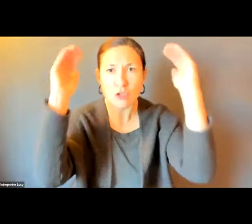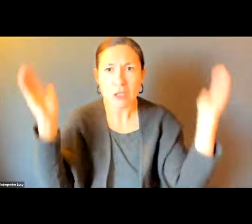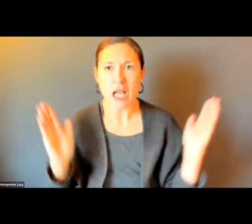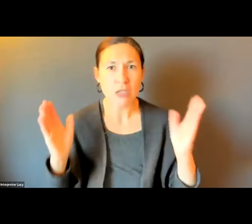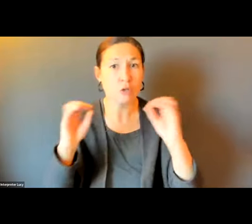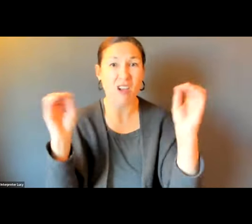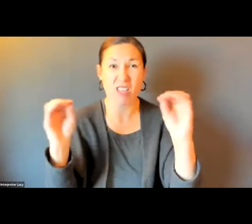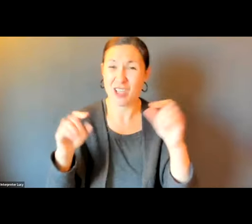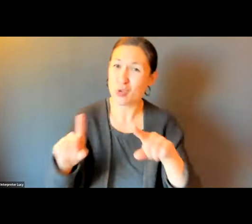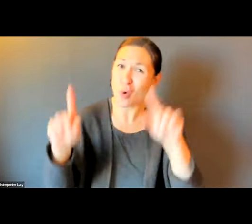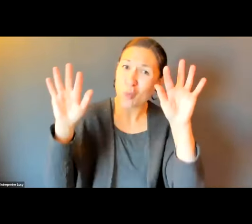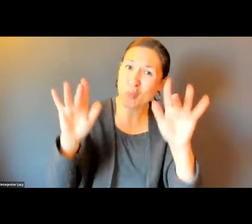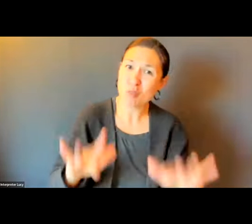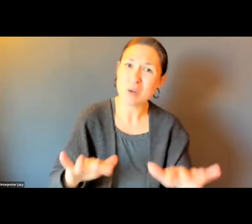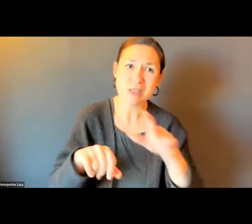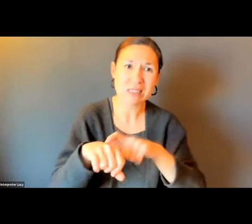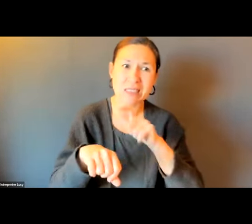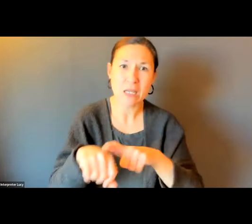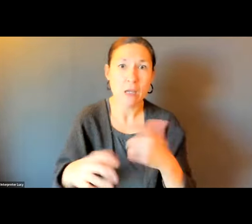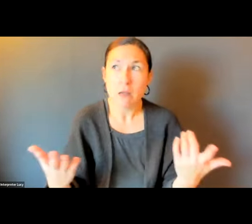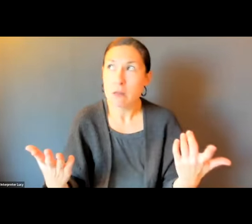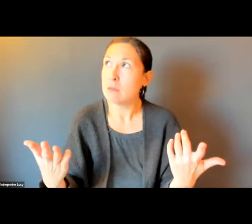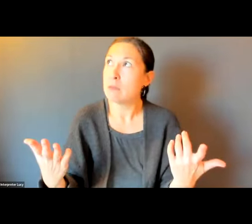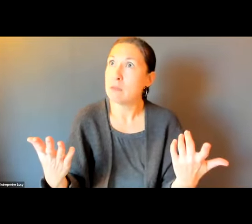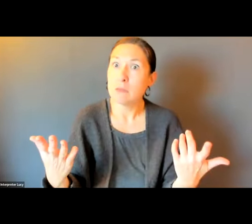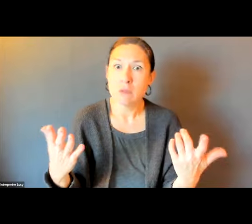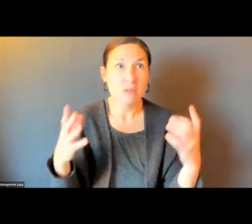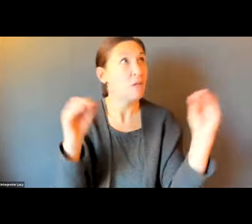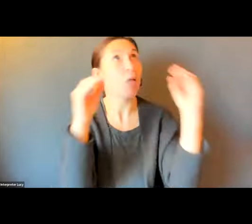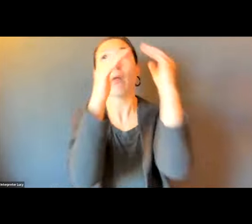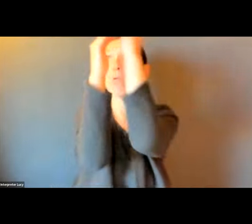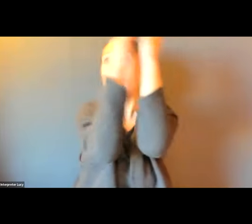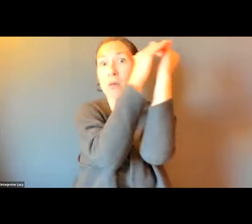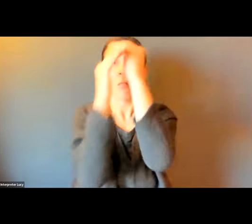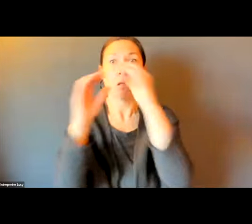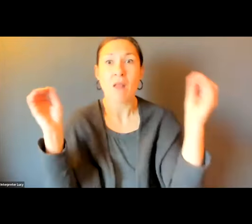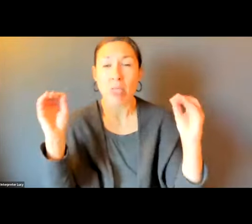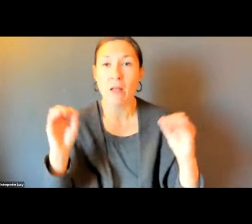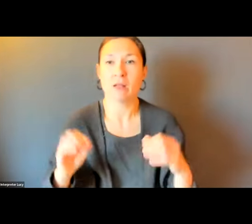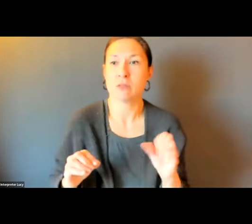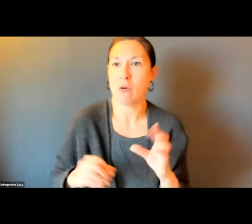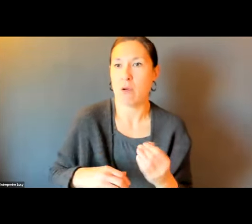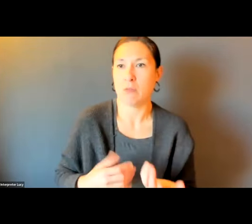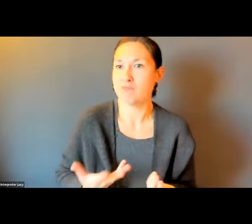DON'T HAVE SHELTERS. THAT IS A BIG CONCERN IN THE WINTER. THERE ARE PLACES THAT DON'T